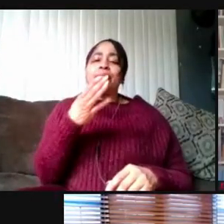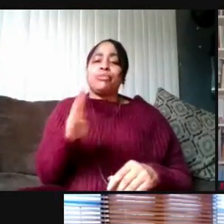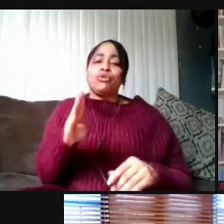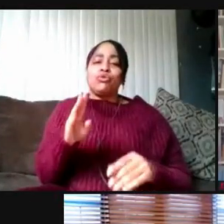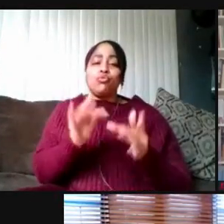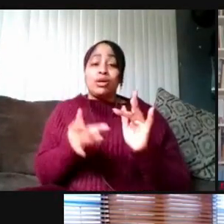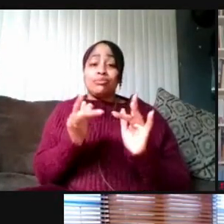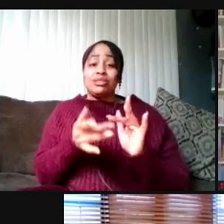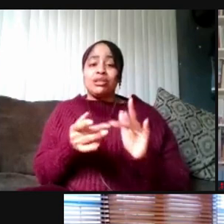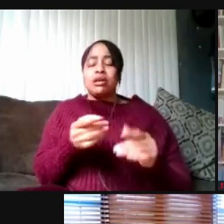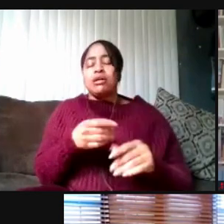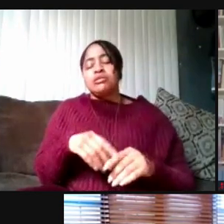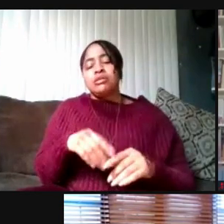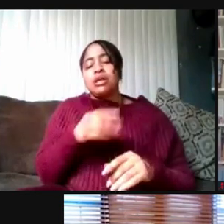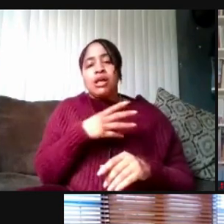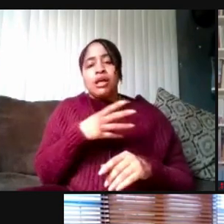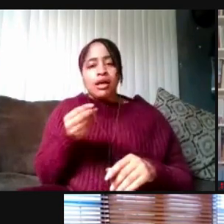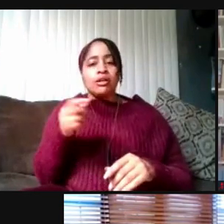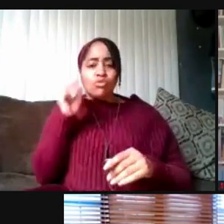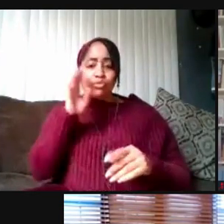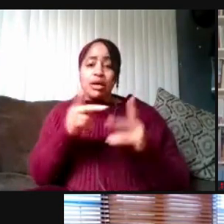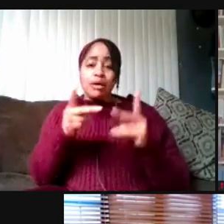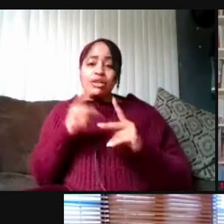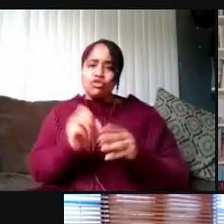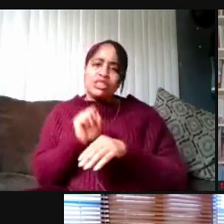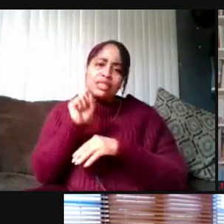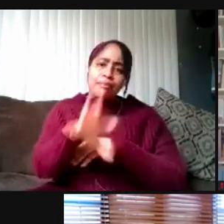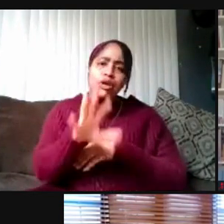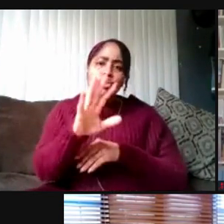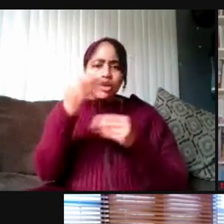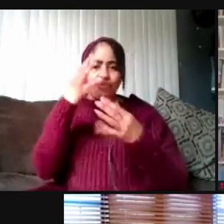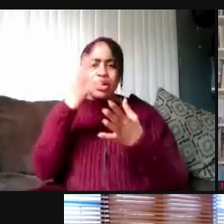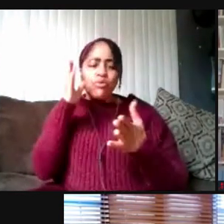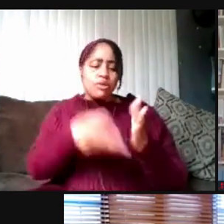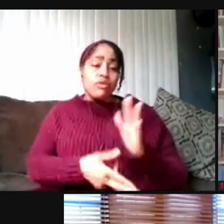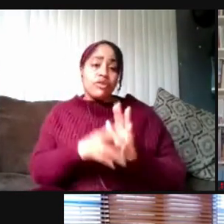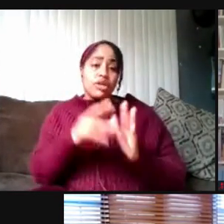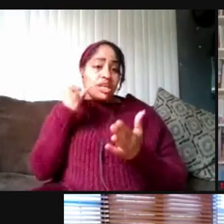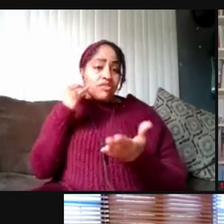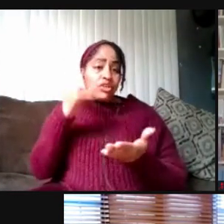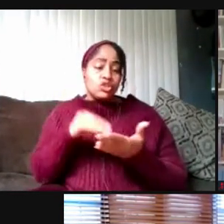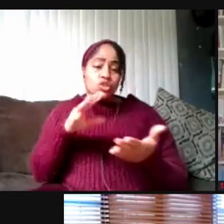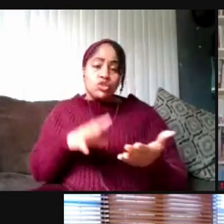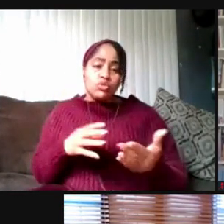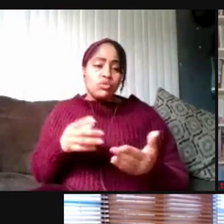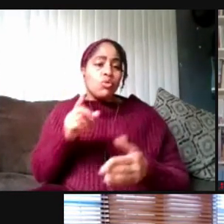this vaccination information and it will be reviewed. And if the student qualifies for an exemption,